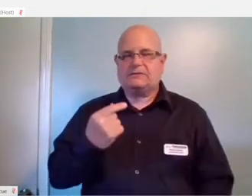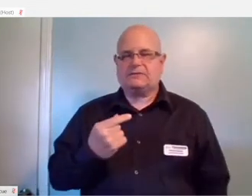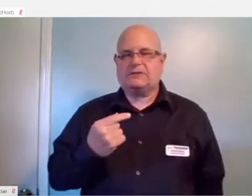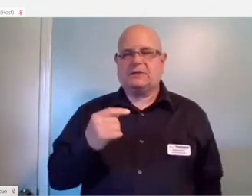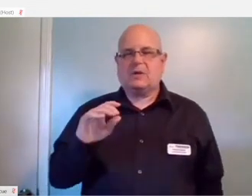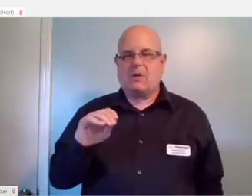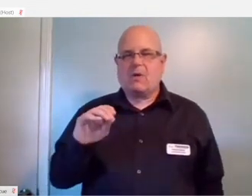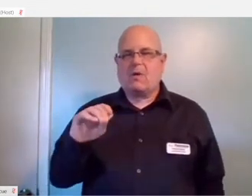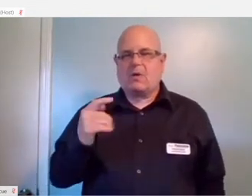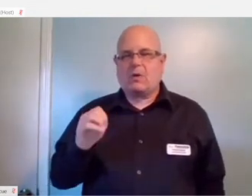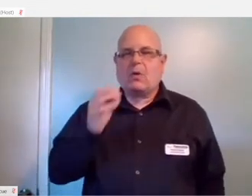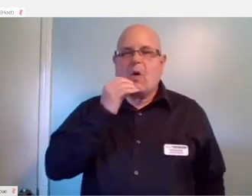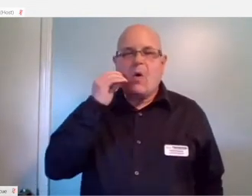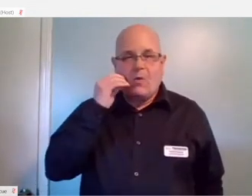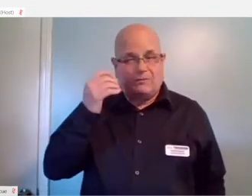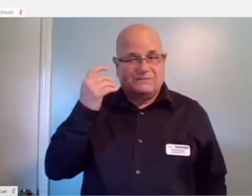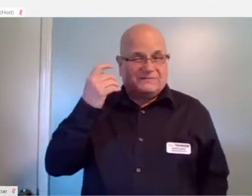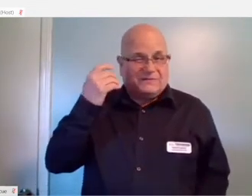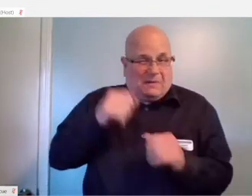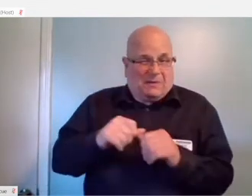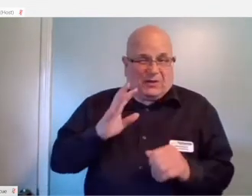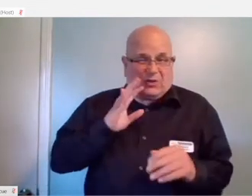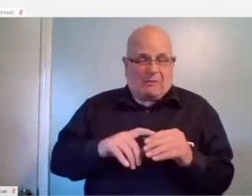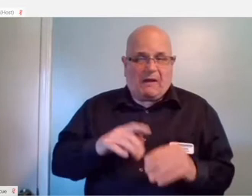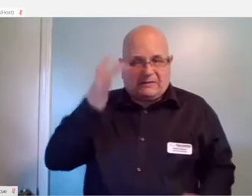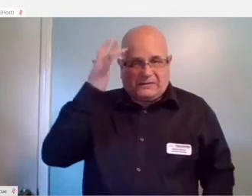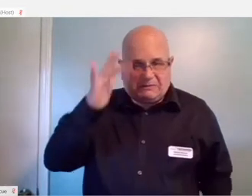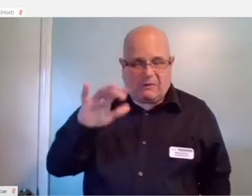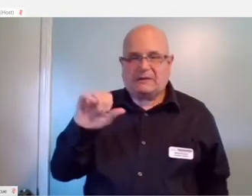smart speakers I talked about earlier with a device called a Chromecast.